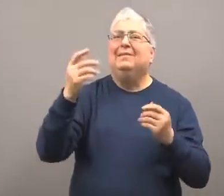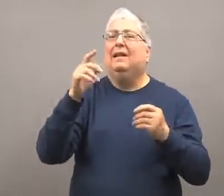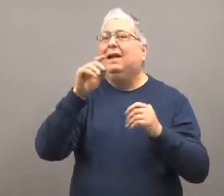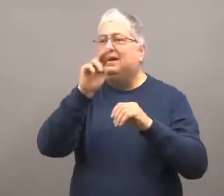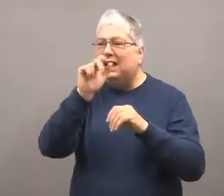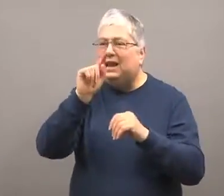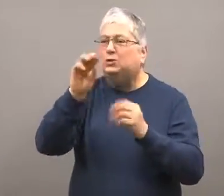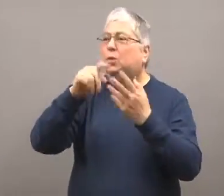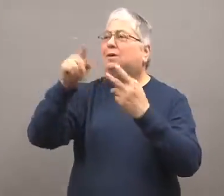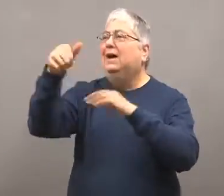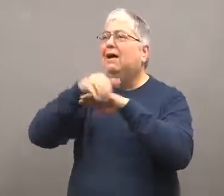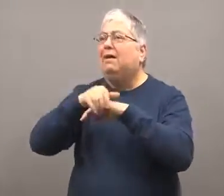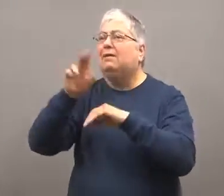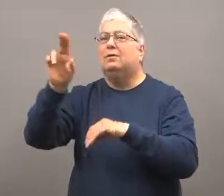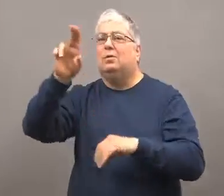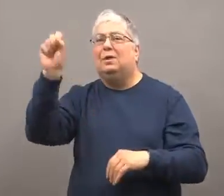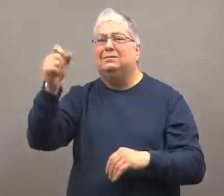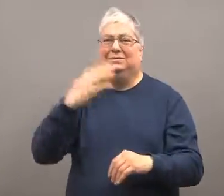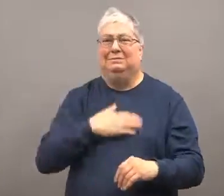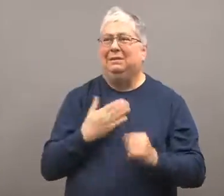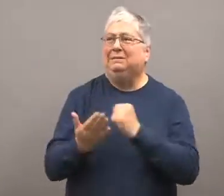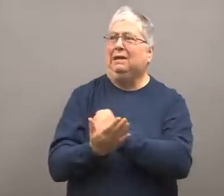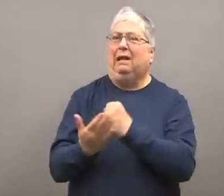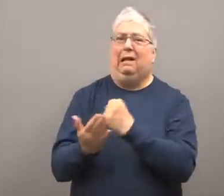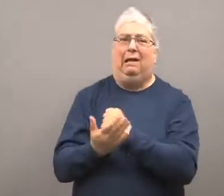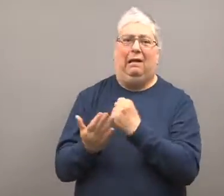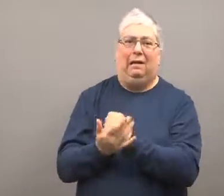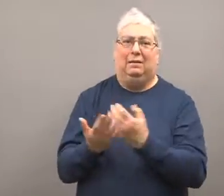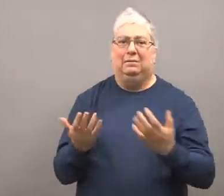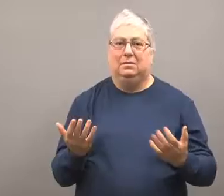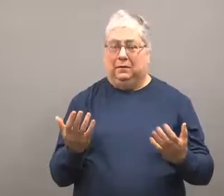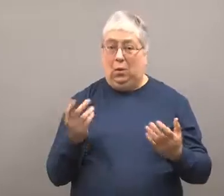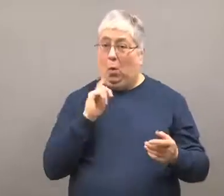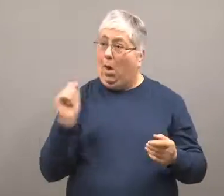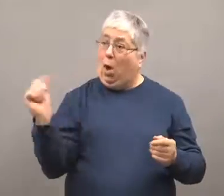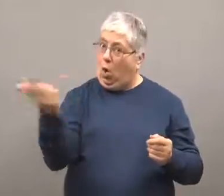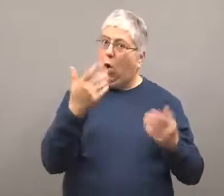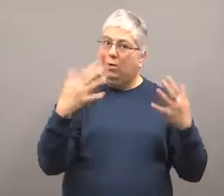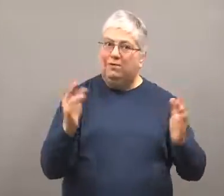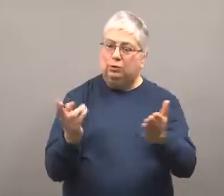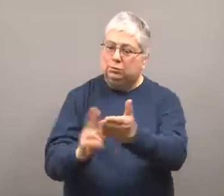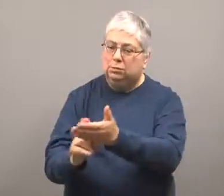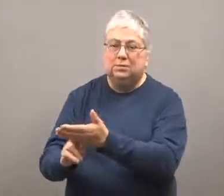It asked NATO, England and the U.S. for help.